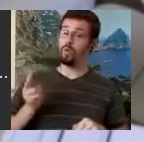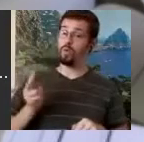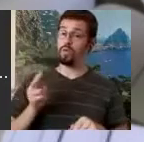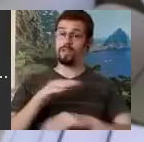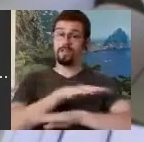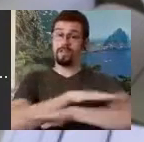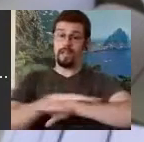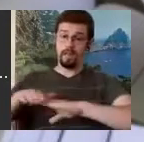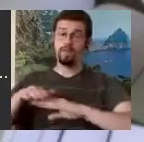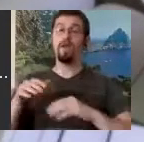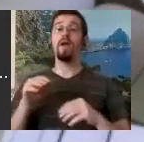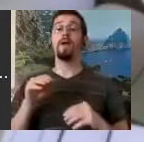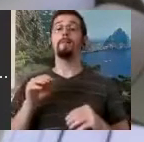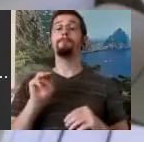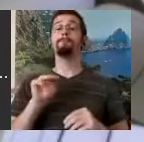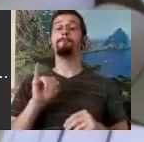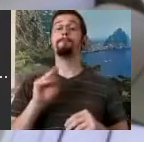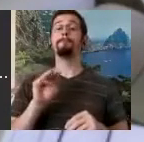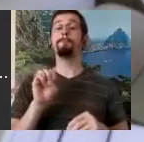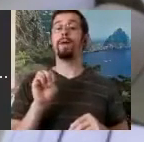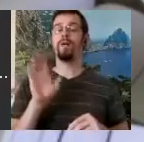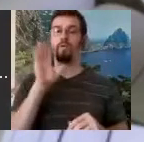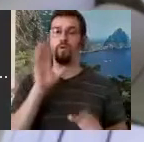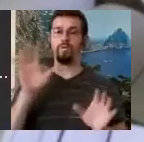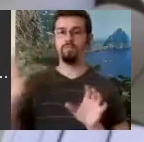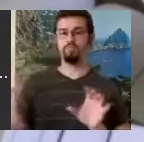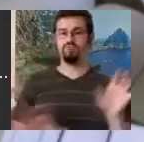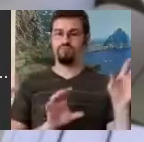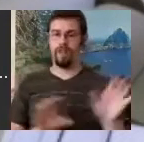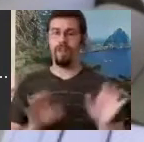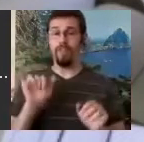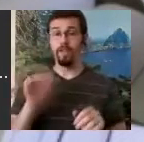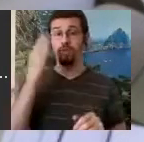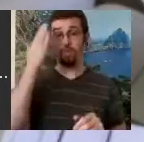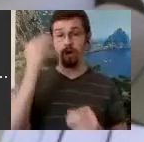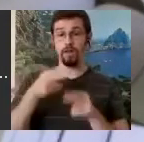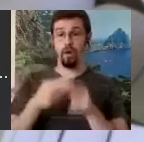pantomime. That's why it's called the Pantomime Theater, and they had a ballet